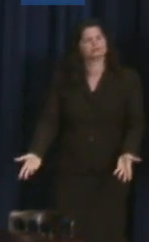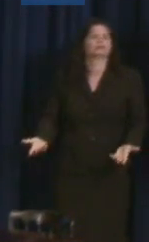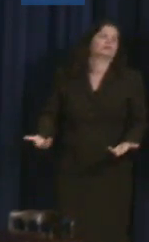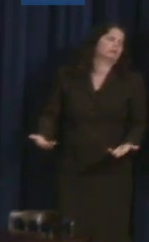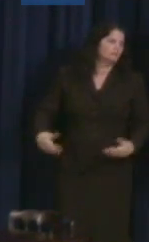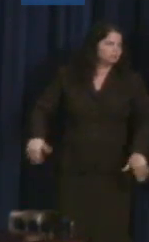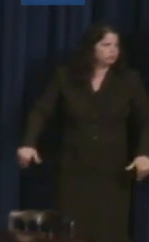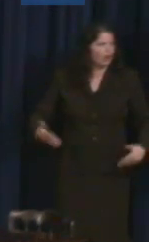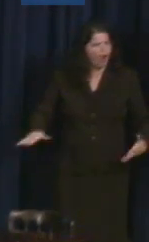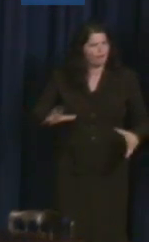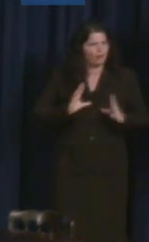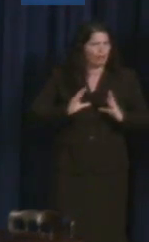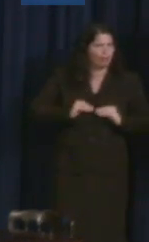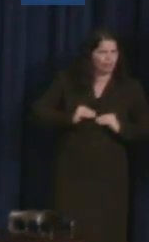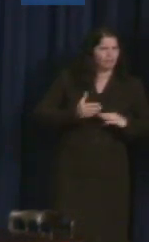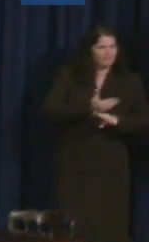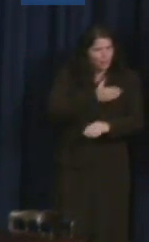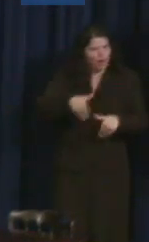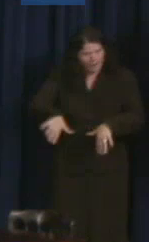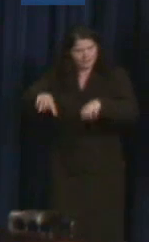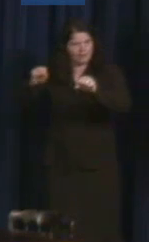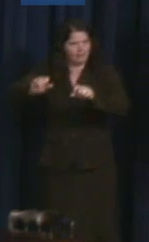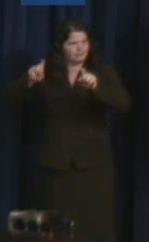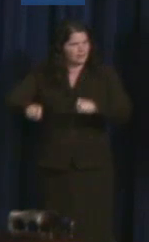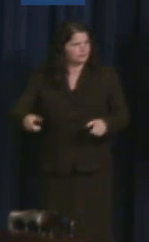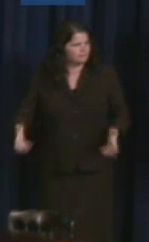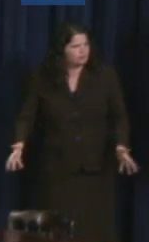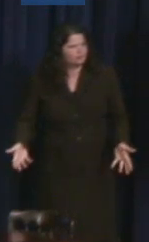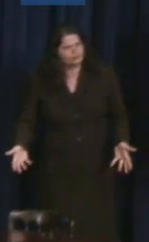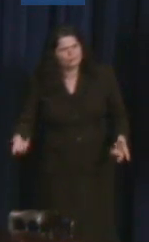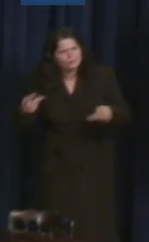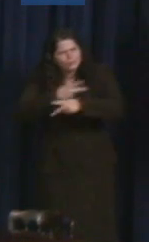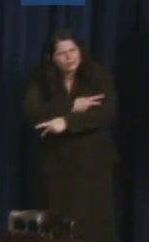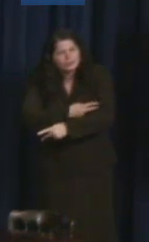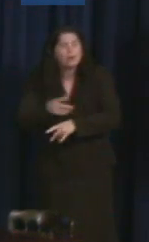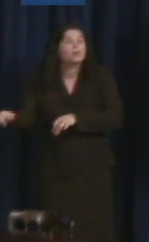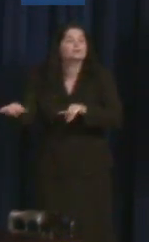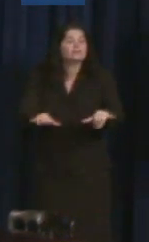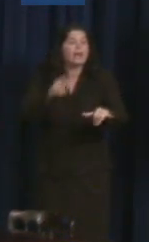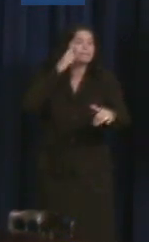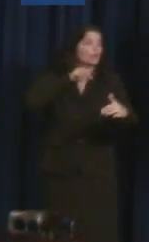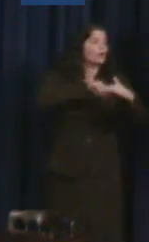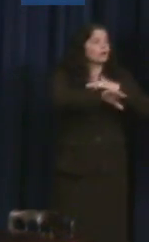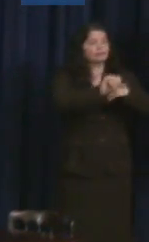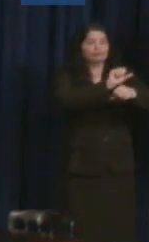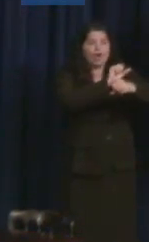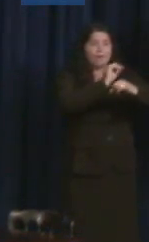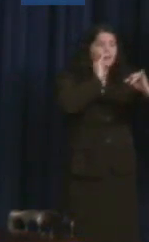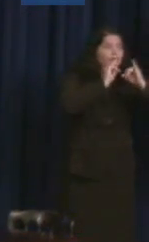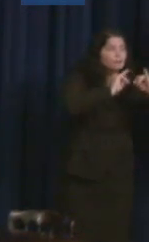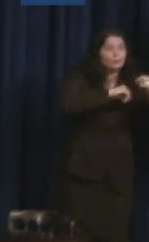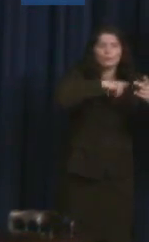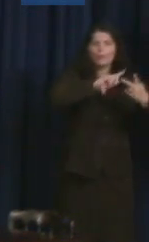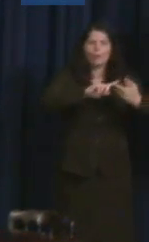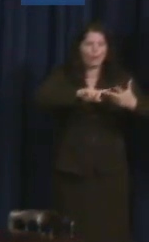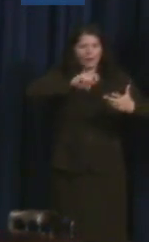professional certifications or credentials, sometimes even job applications. So later this month the Department of Justice is